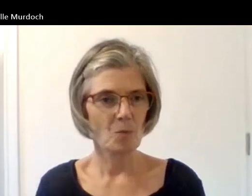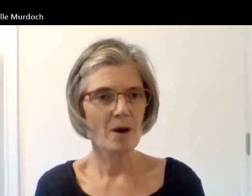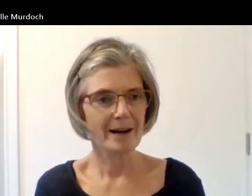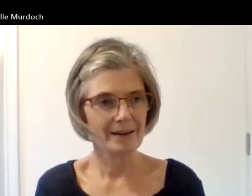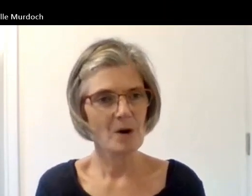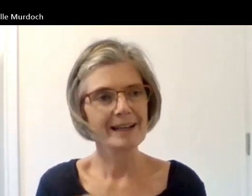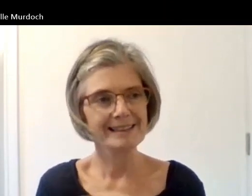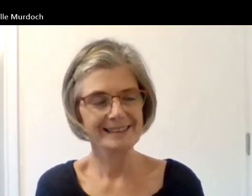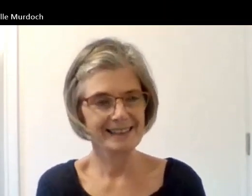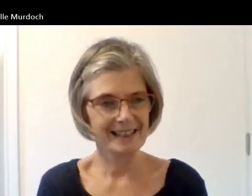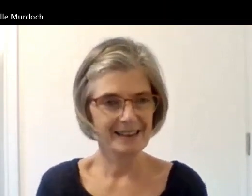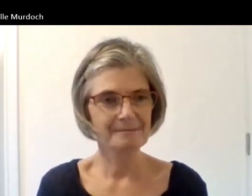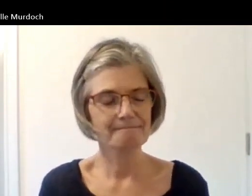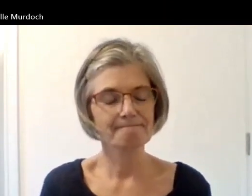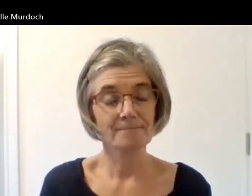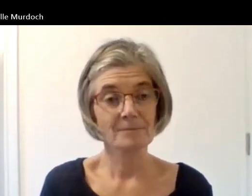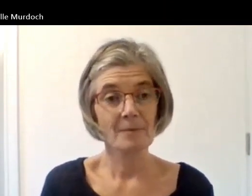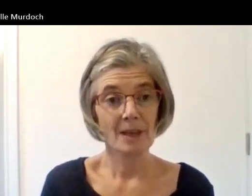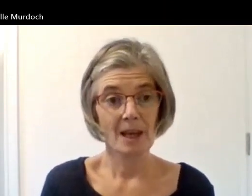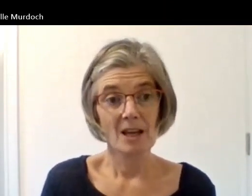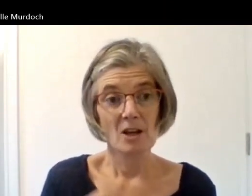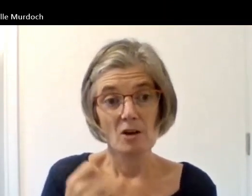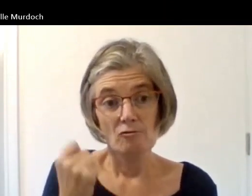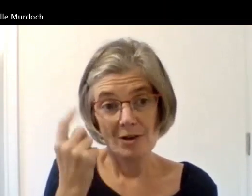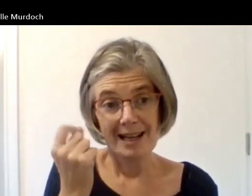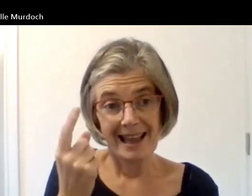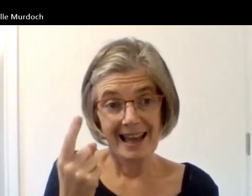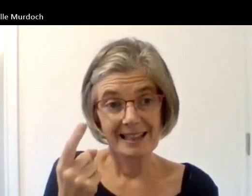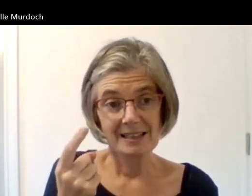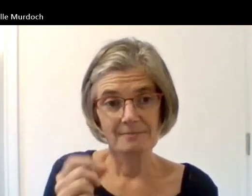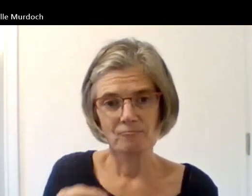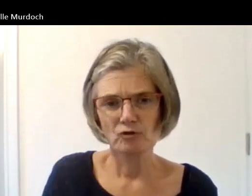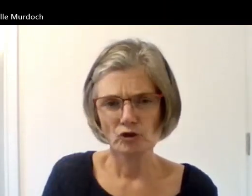seen you know things like the strategy from HS that just came out that part building a wellbeing